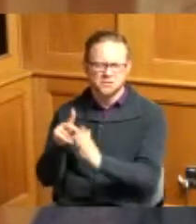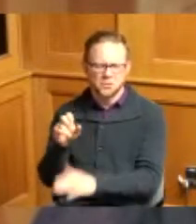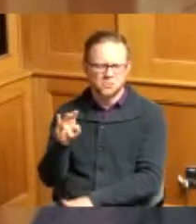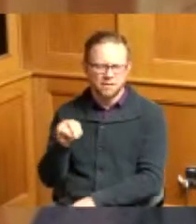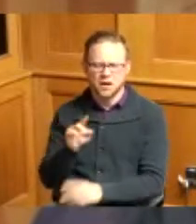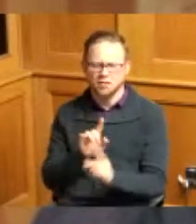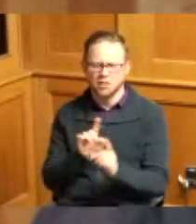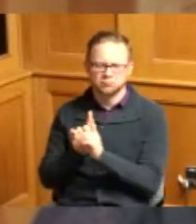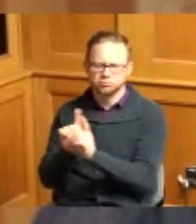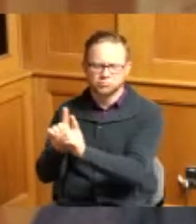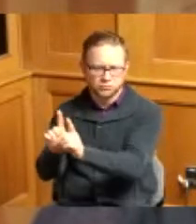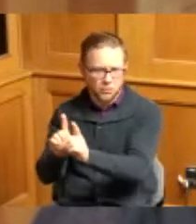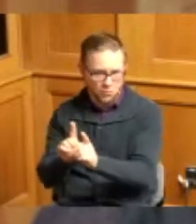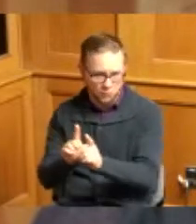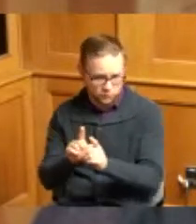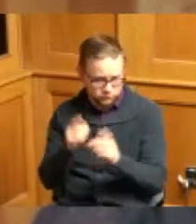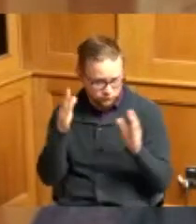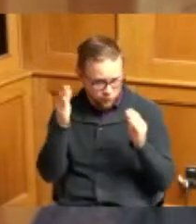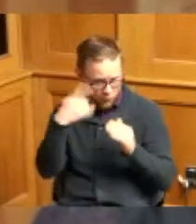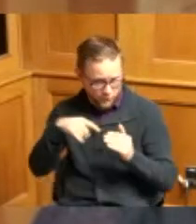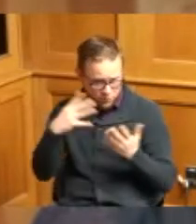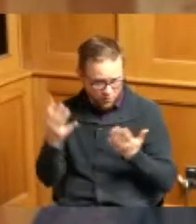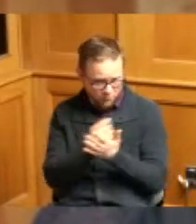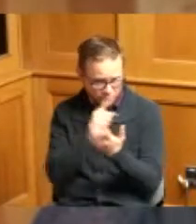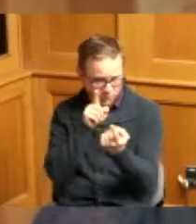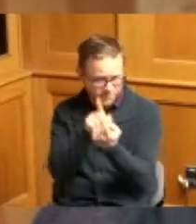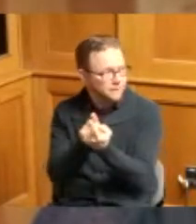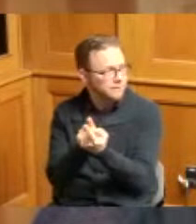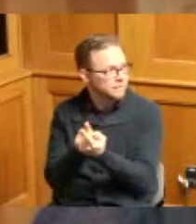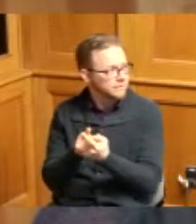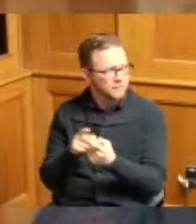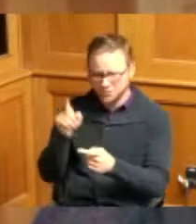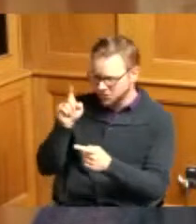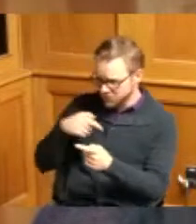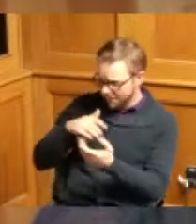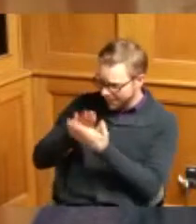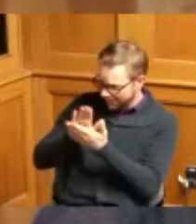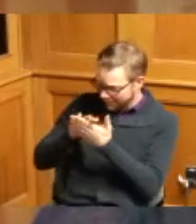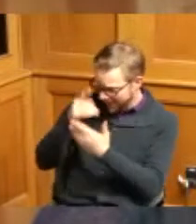to meet him thank you Gina for your time here at the county I clap for Gina yeah of course okay